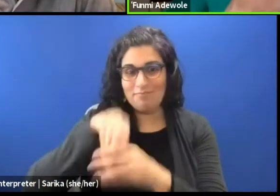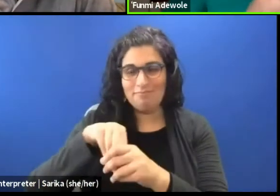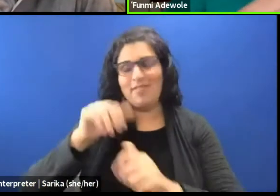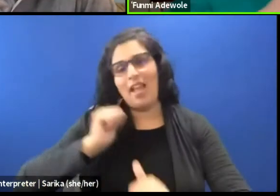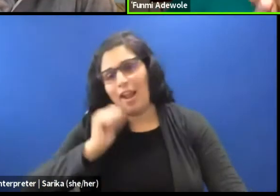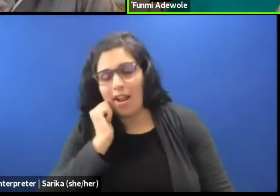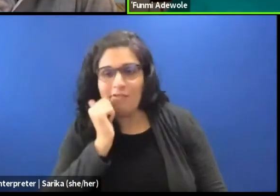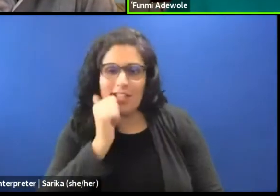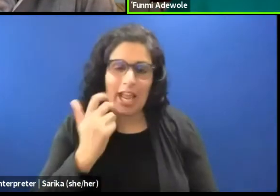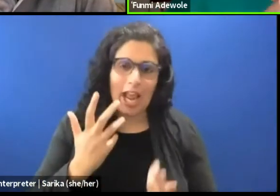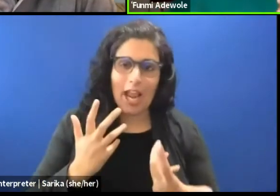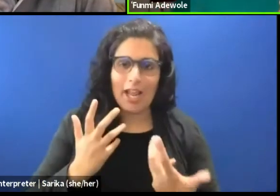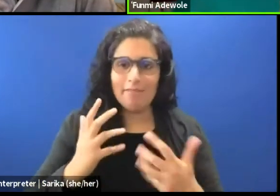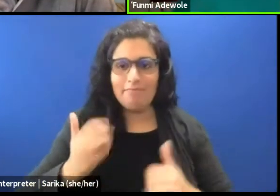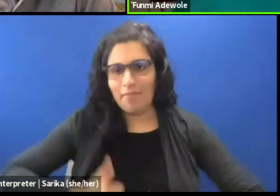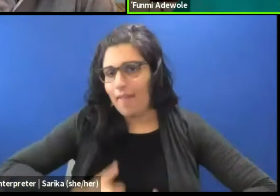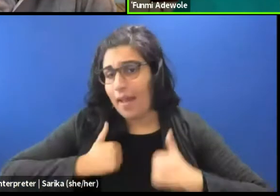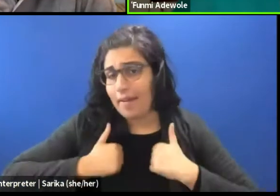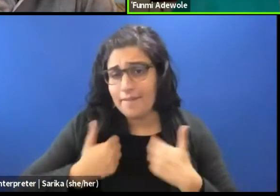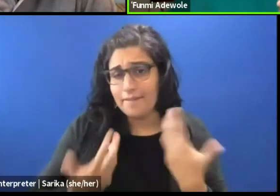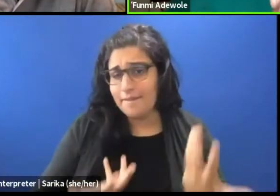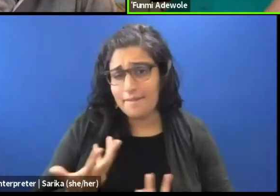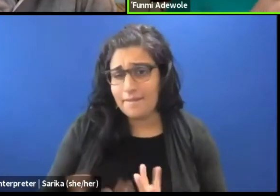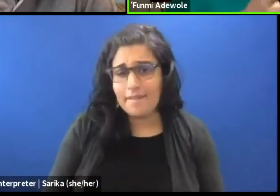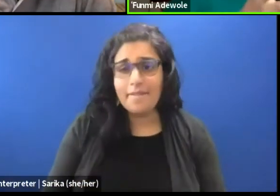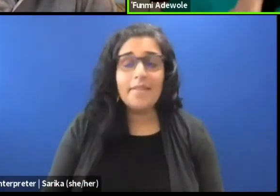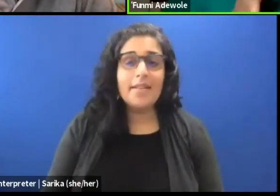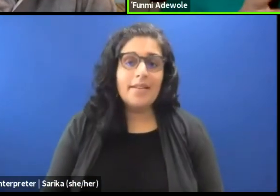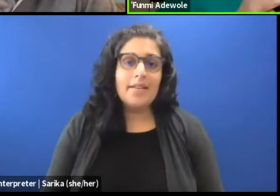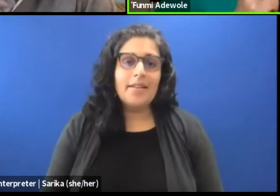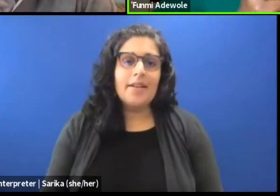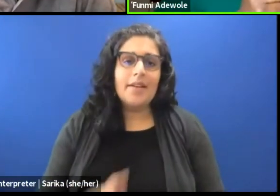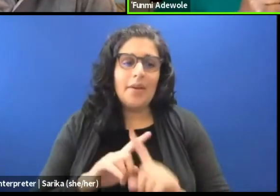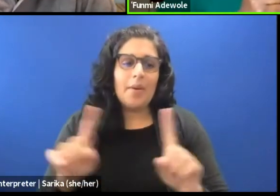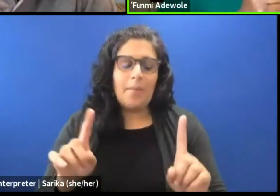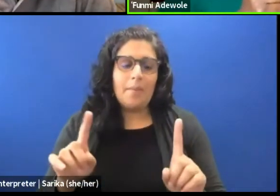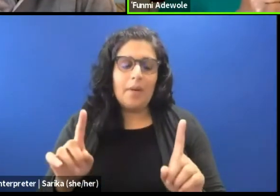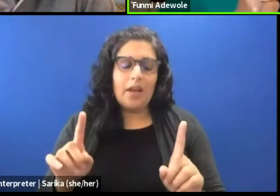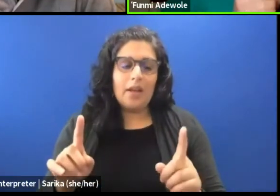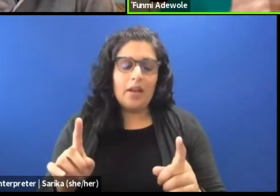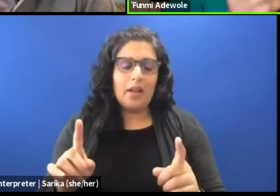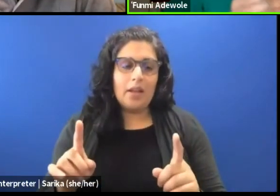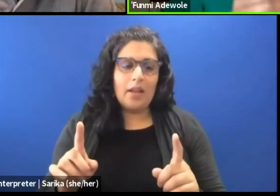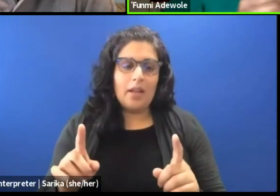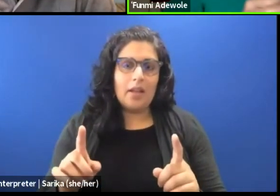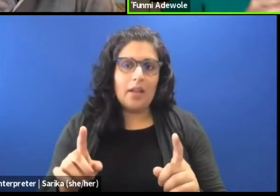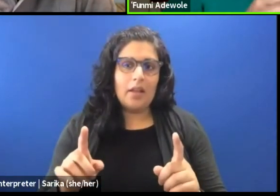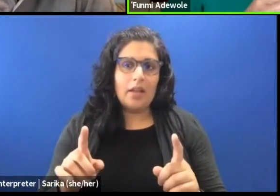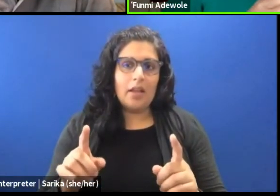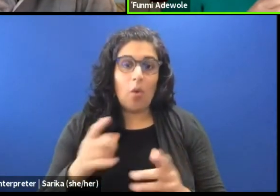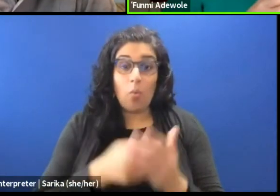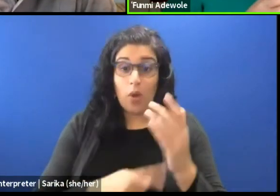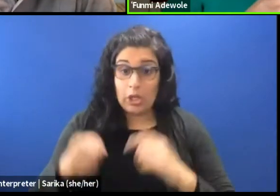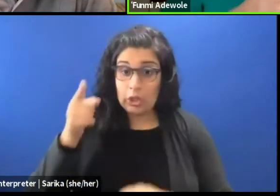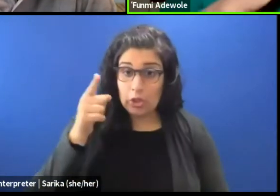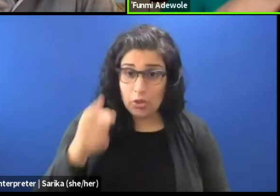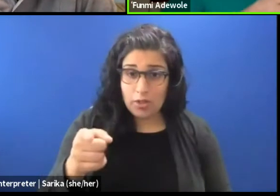and things like that. But what you're telling me makes me look